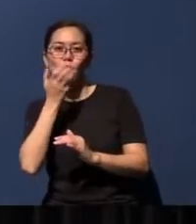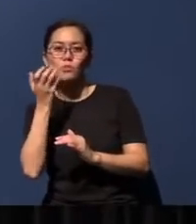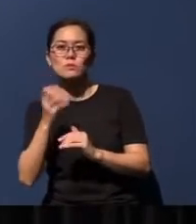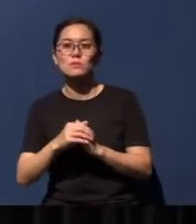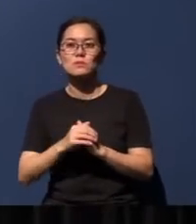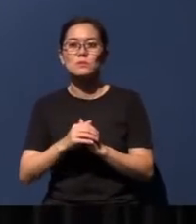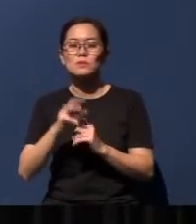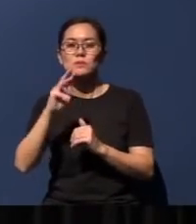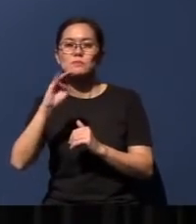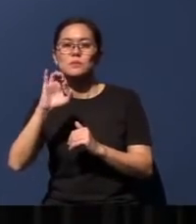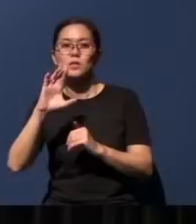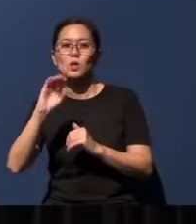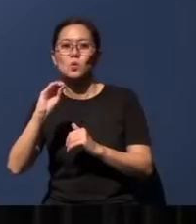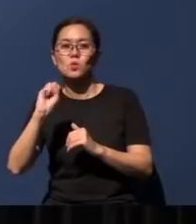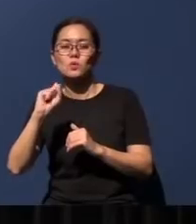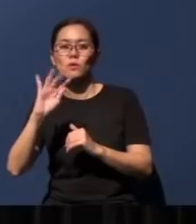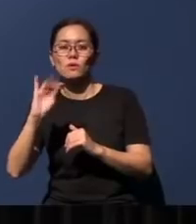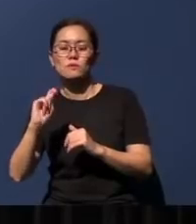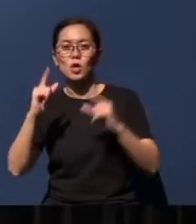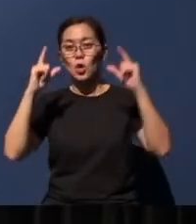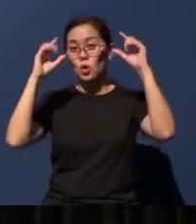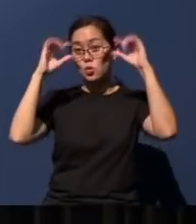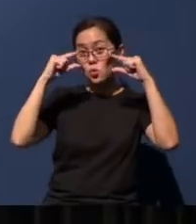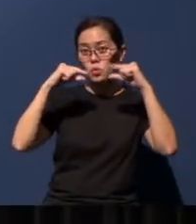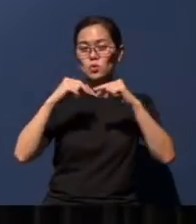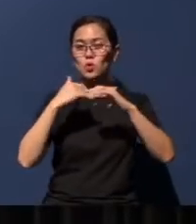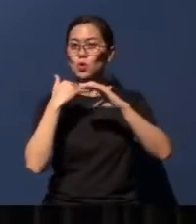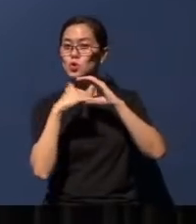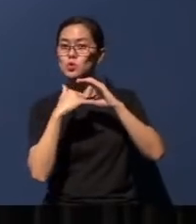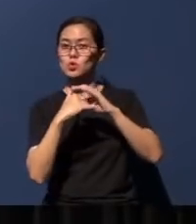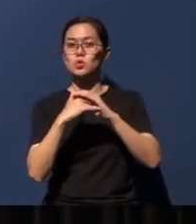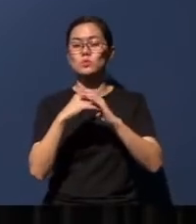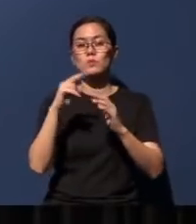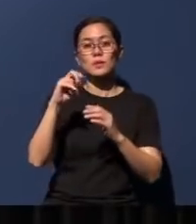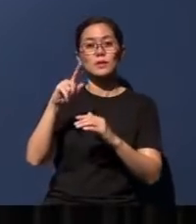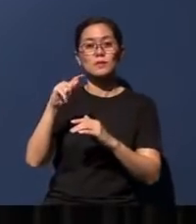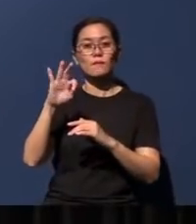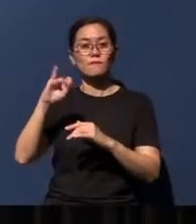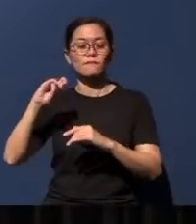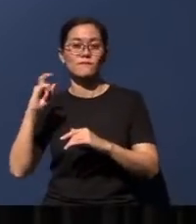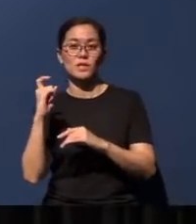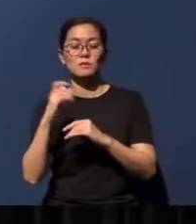Microsoft, Google, YouTube, Netflix, even Huawei,